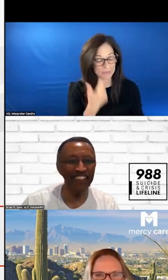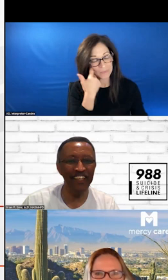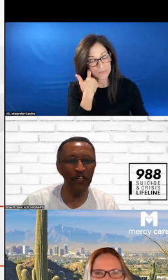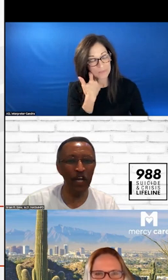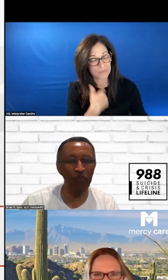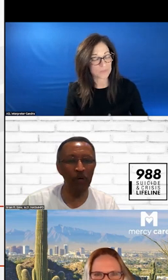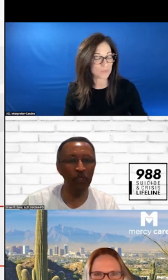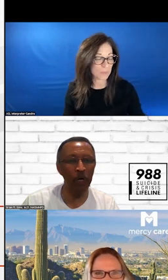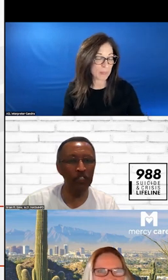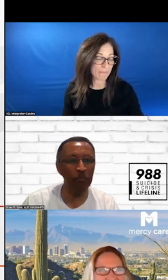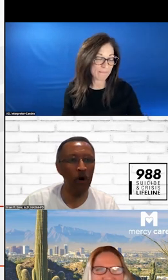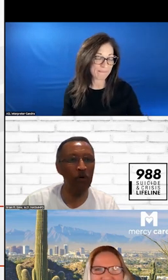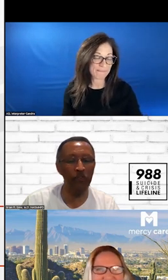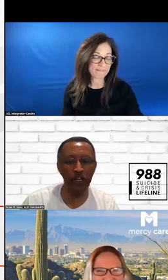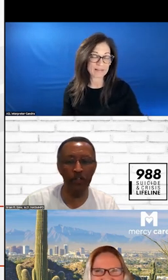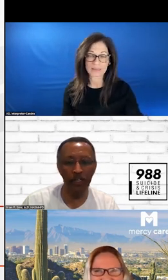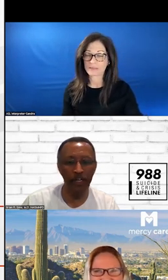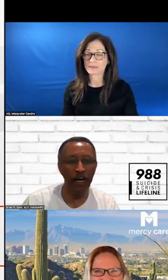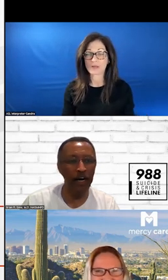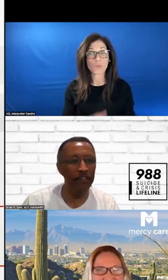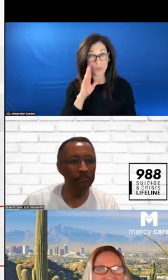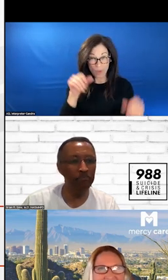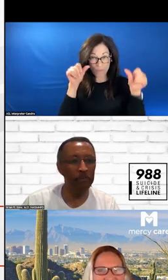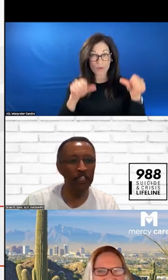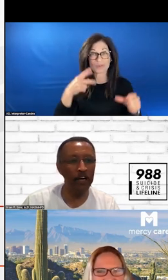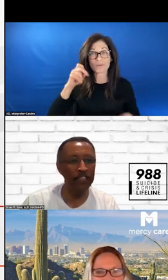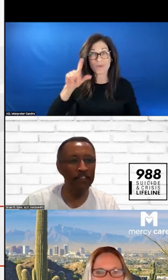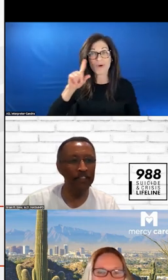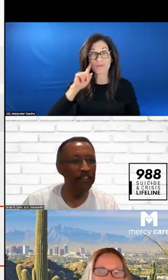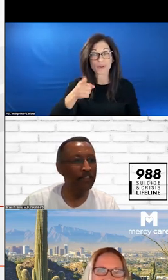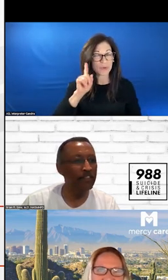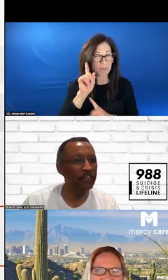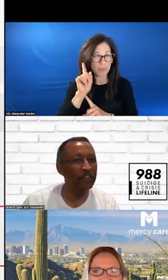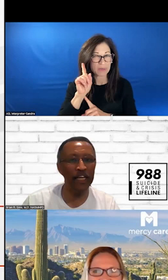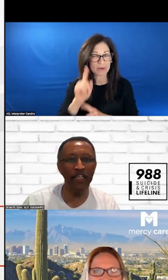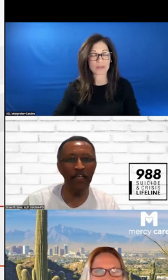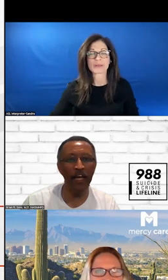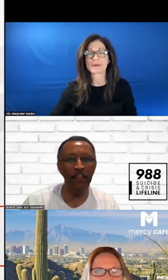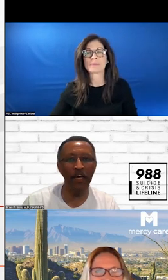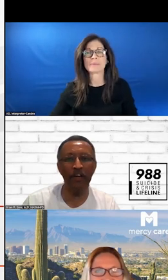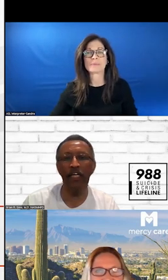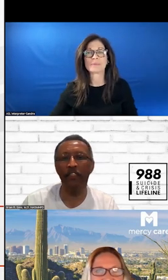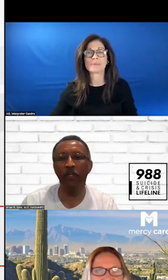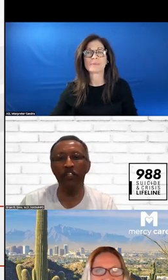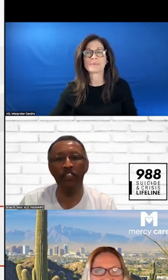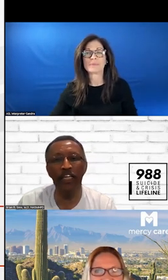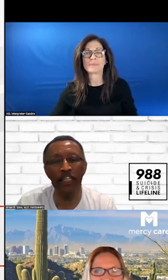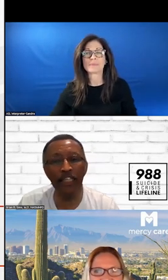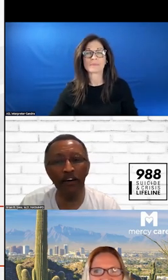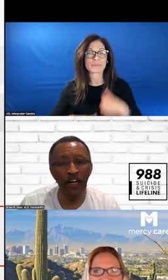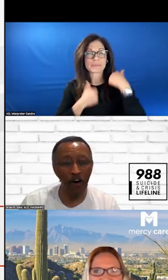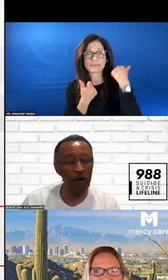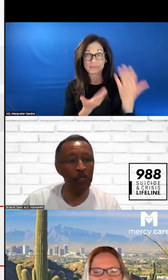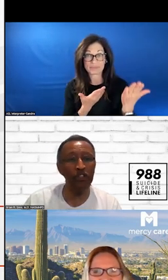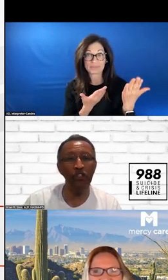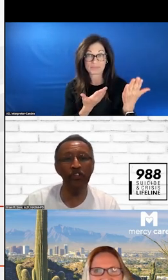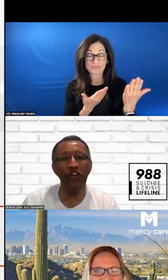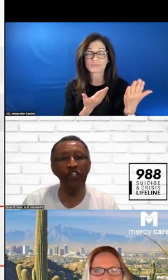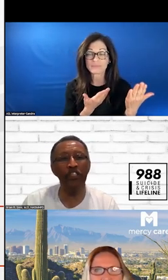OKAY, WE WILL POST THE POLL FOR YOU. THERE IT IS. WHAT YOU ARE SEEING IS TWO-THIRDS